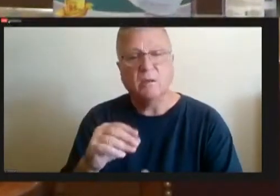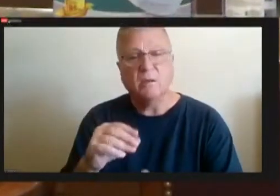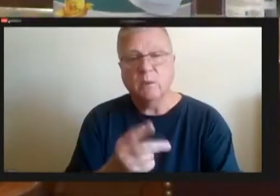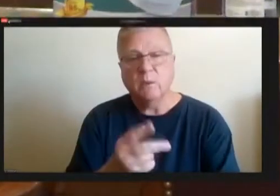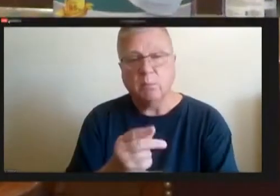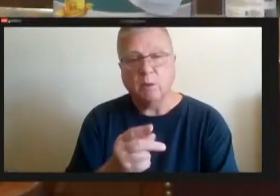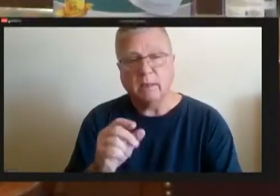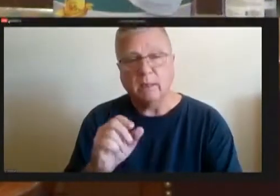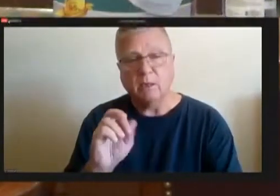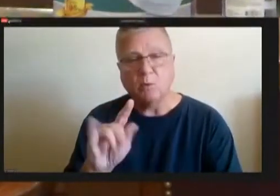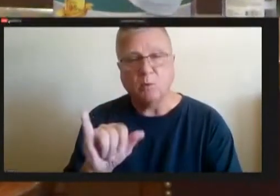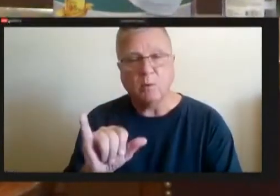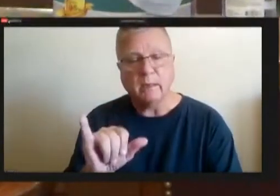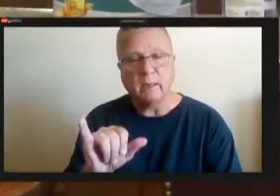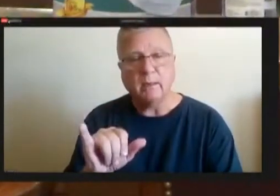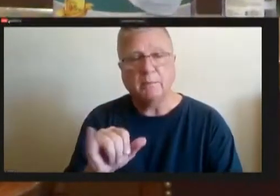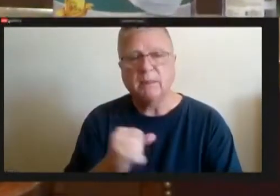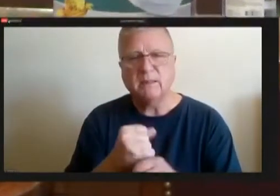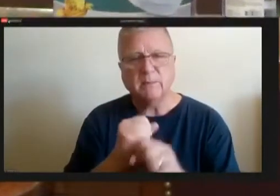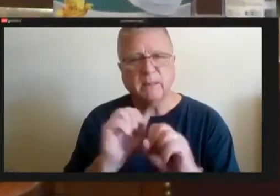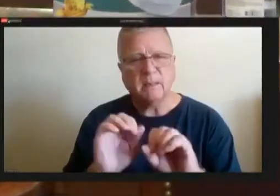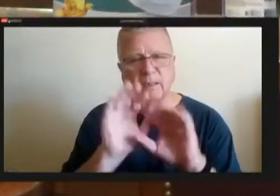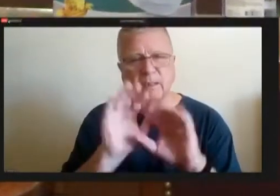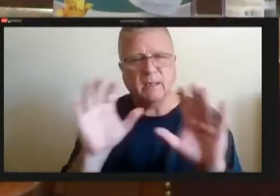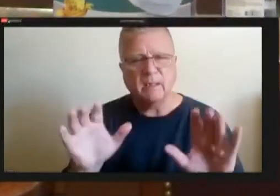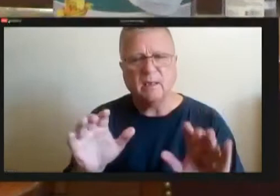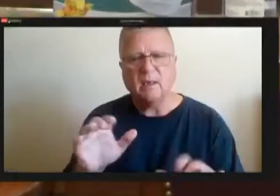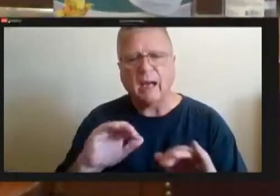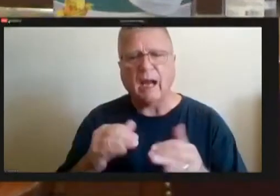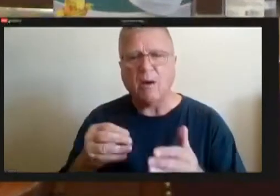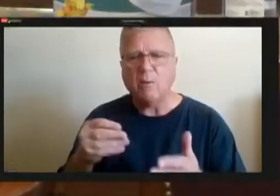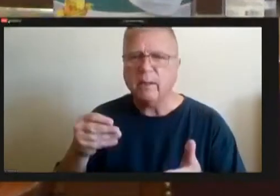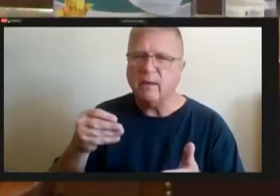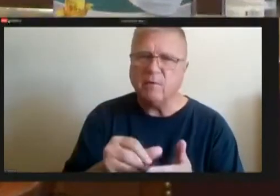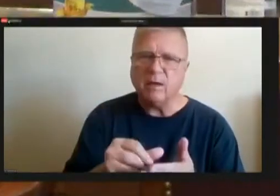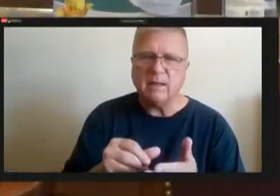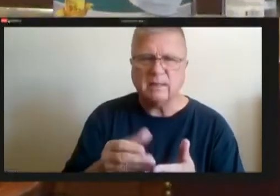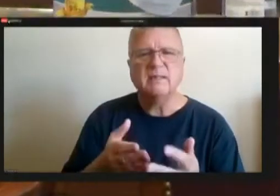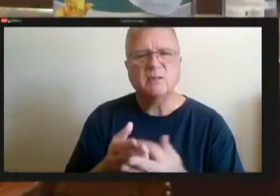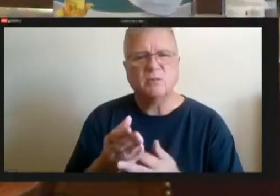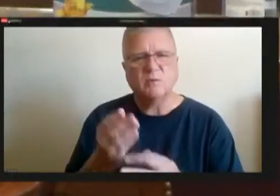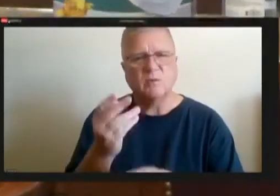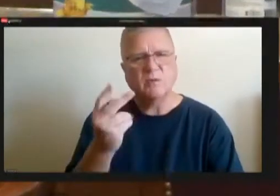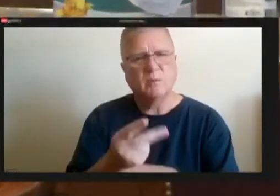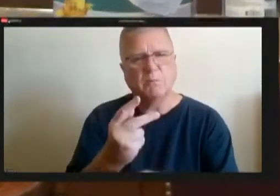And just for clarity the way we're going to fund this is the parking tickets, so it would have been.